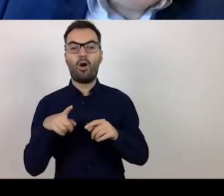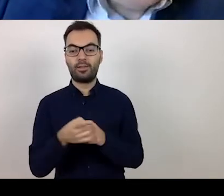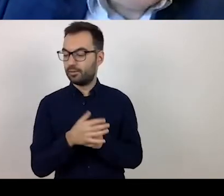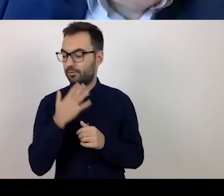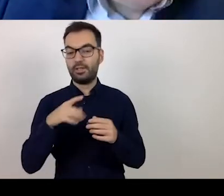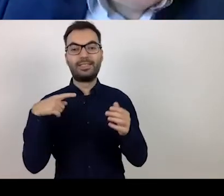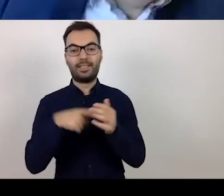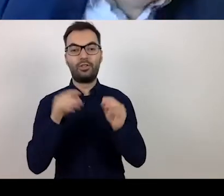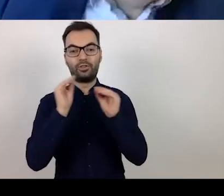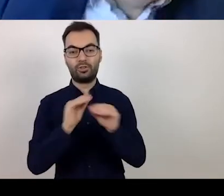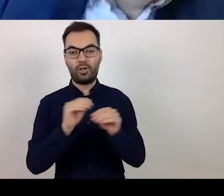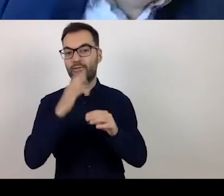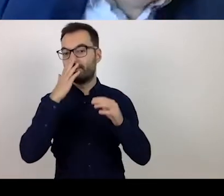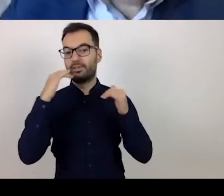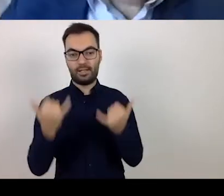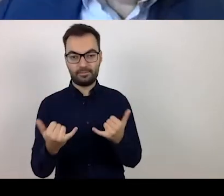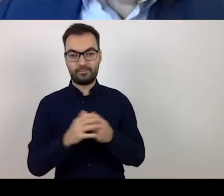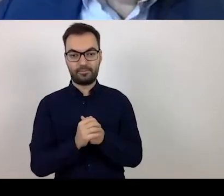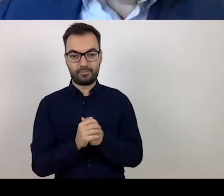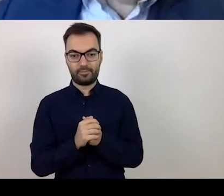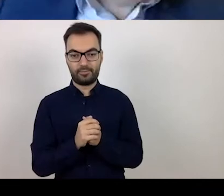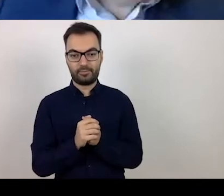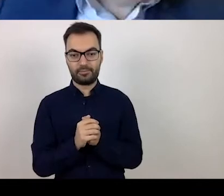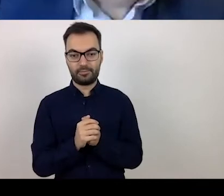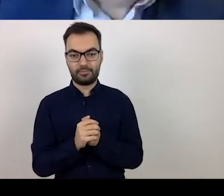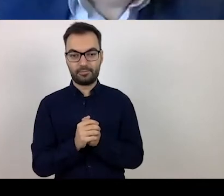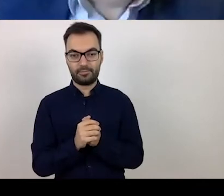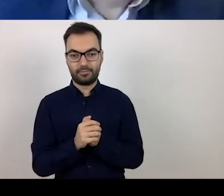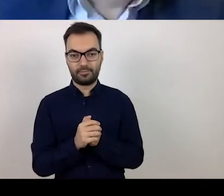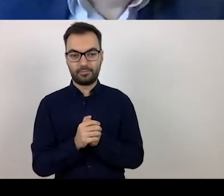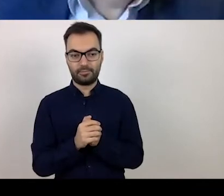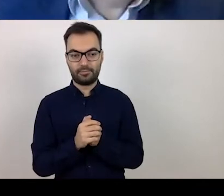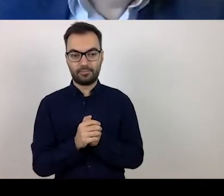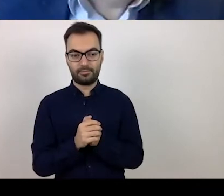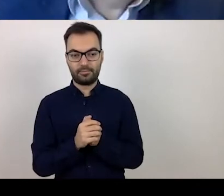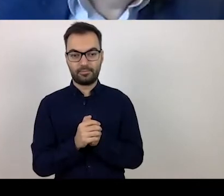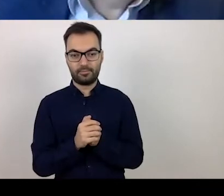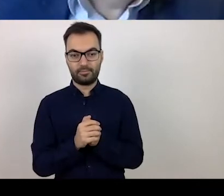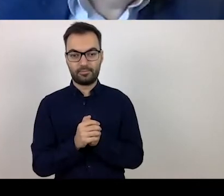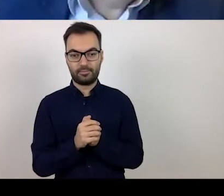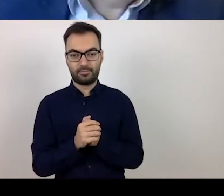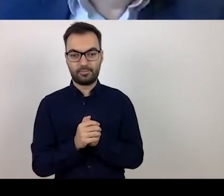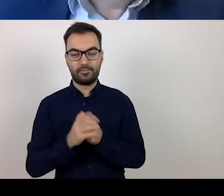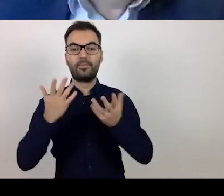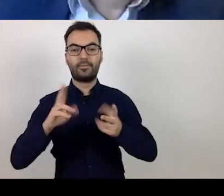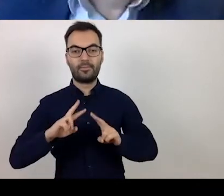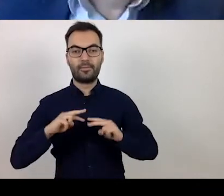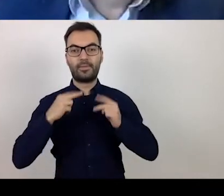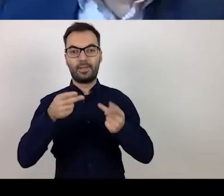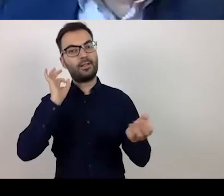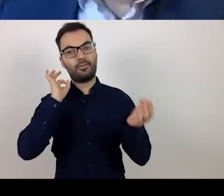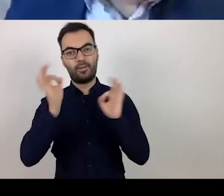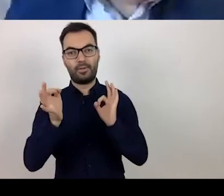is primarily the dissemination of information